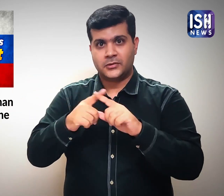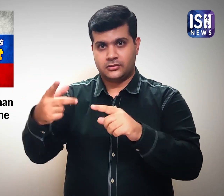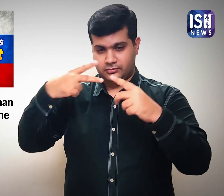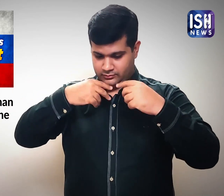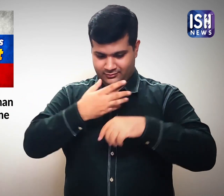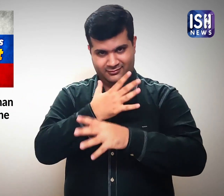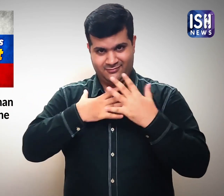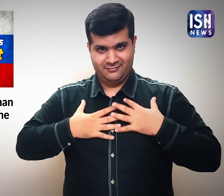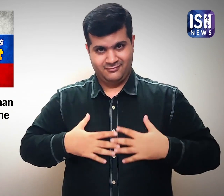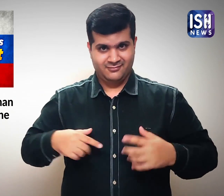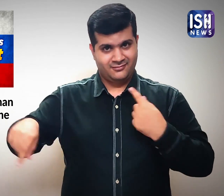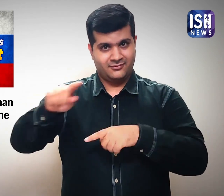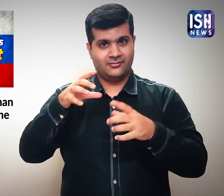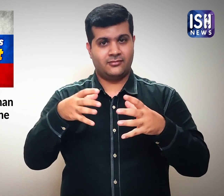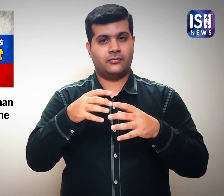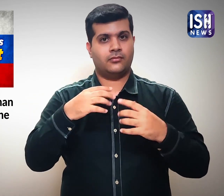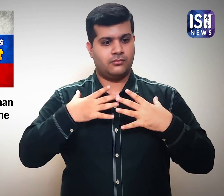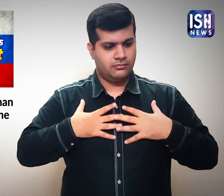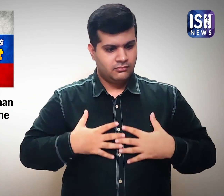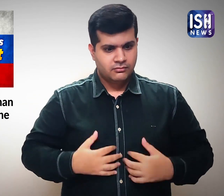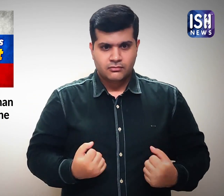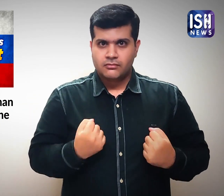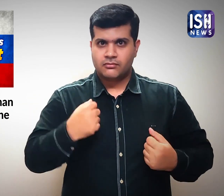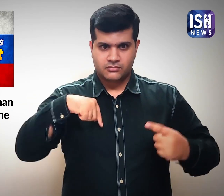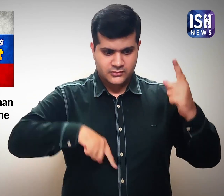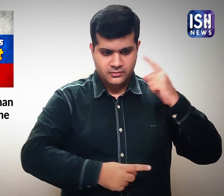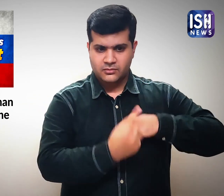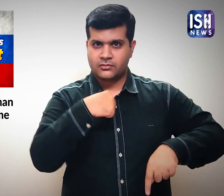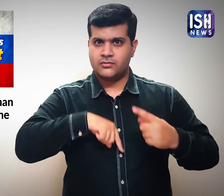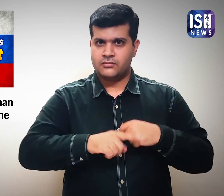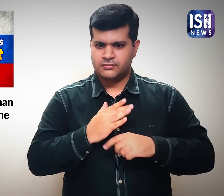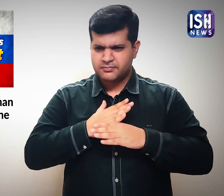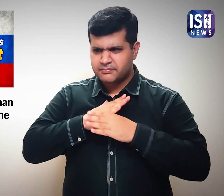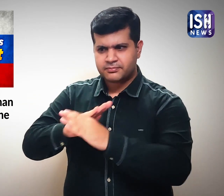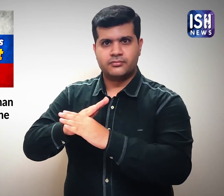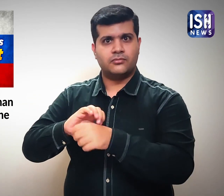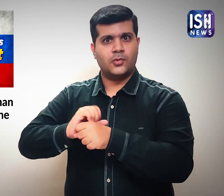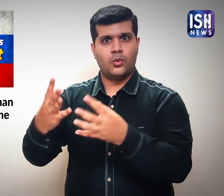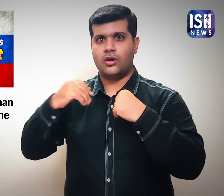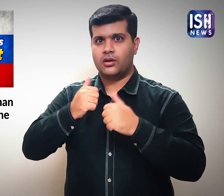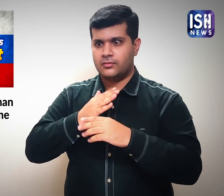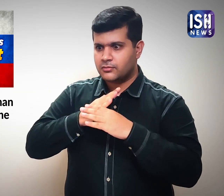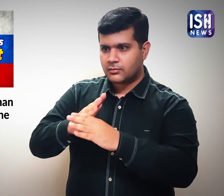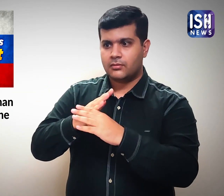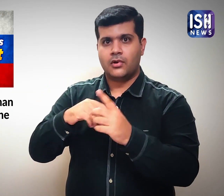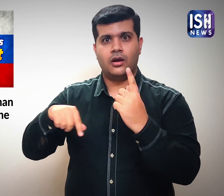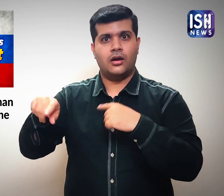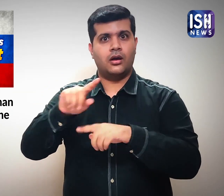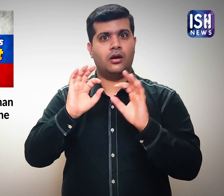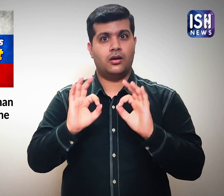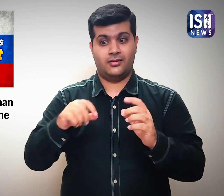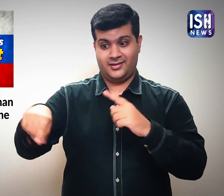The vaccine has proven to strenghthen the body's immunity against the virus.